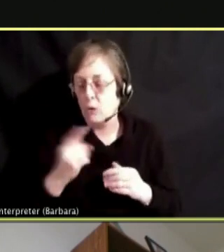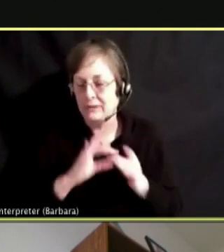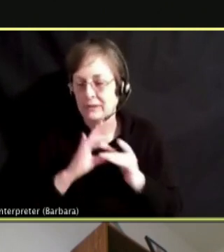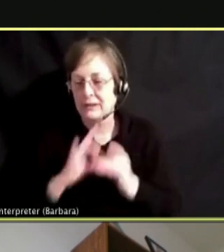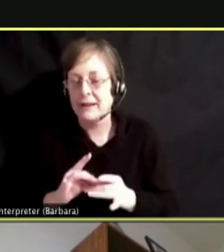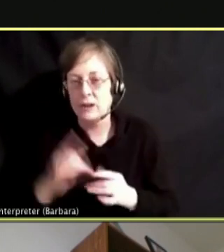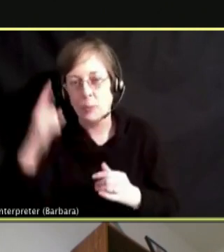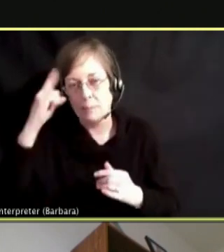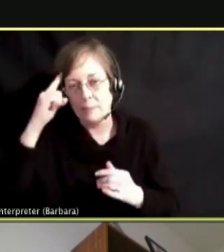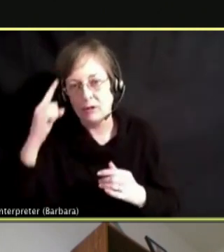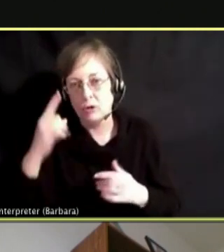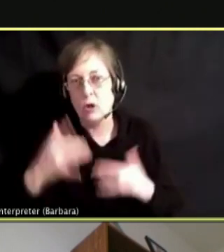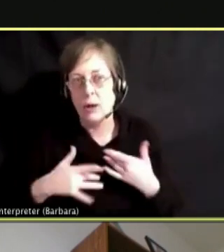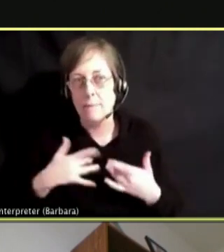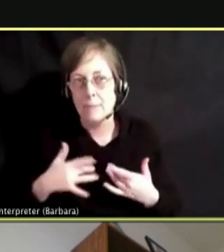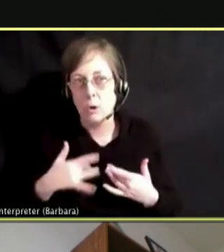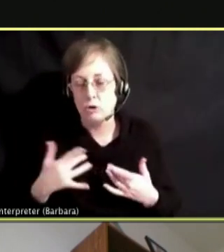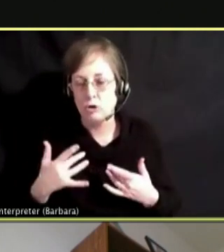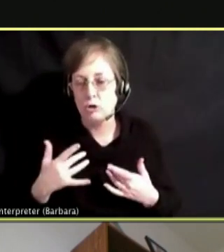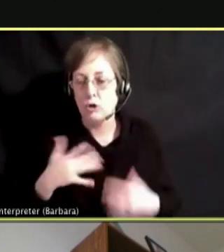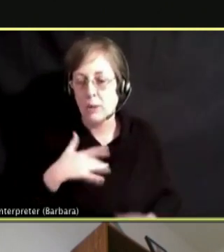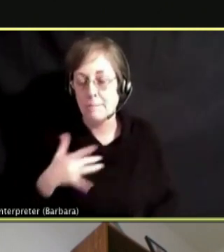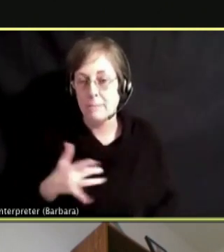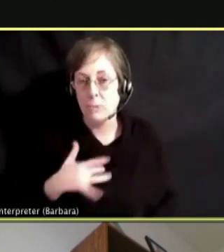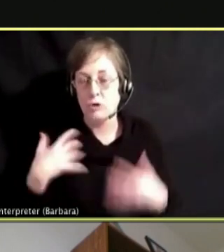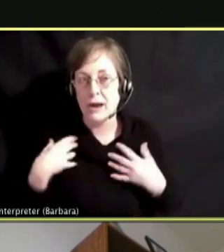AND EVEN MORE PREVALENT NOW, WE KNOW EVERYBODY IS GOING THROUGH TRAUMA.